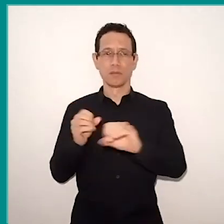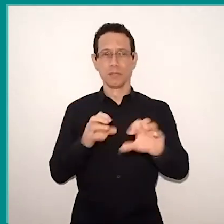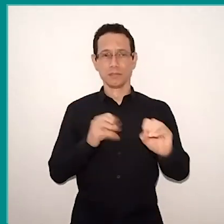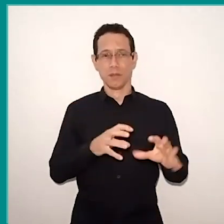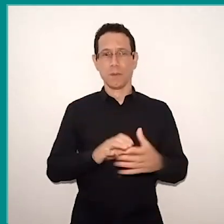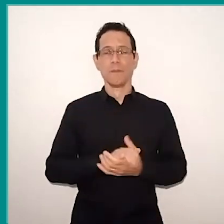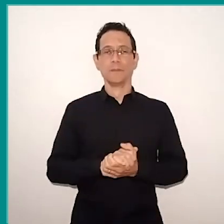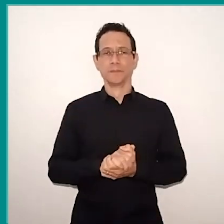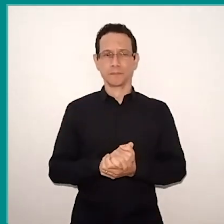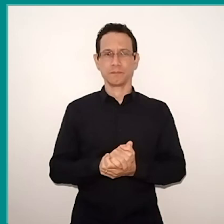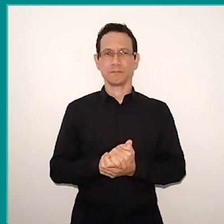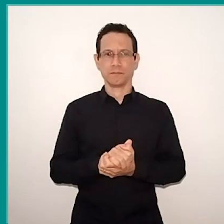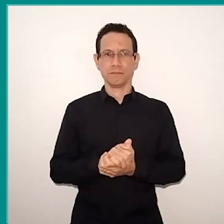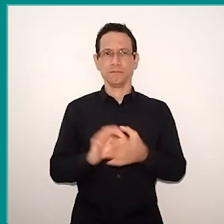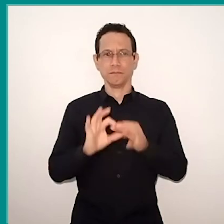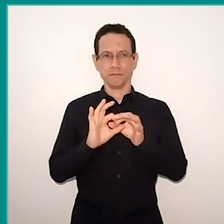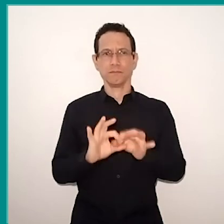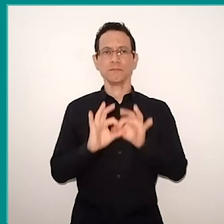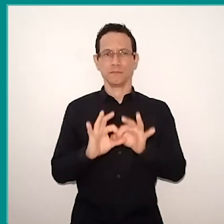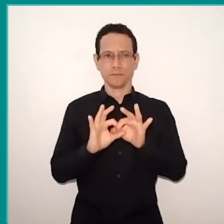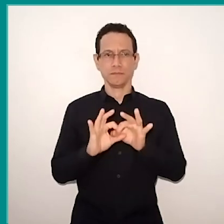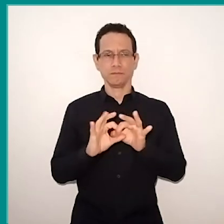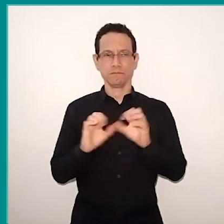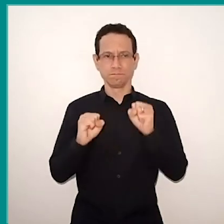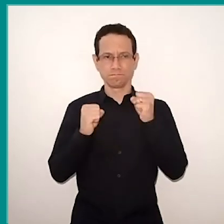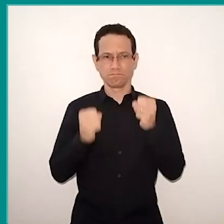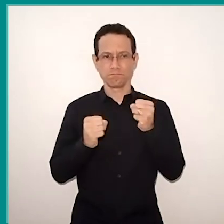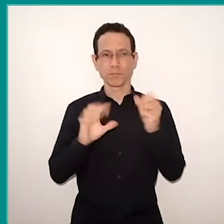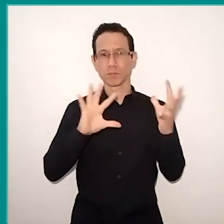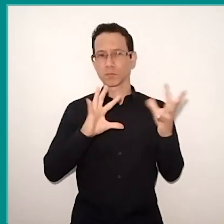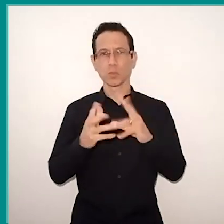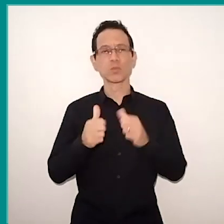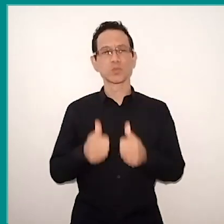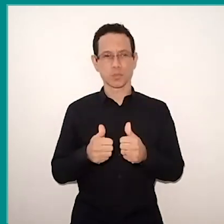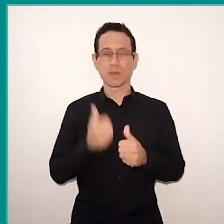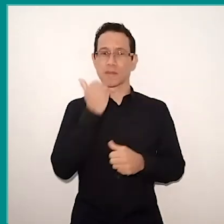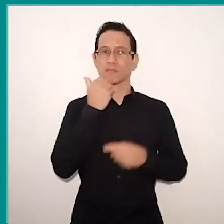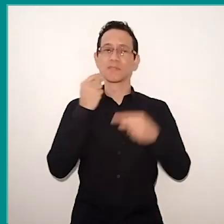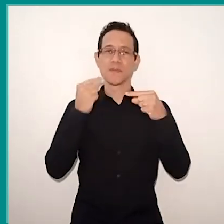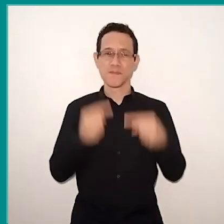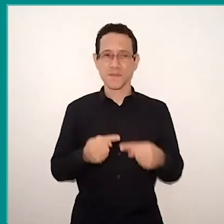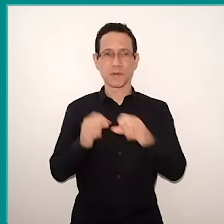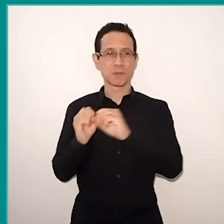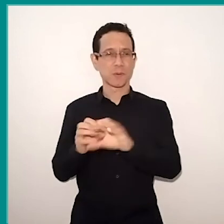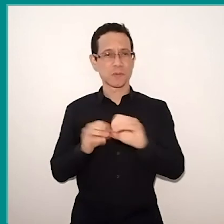We are united in search of solutions for these educational challenges that have been around for a few years,